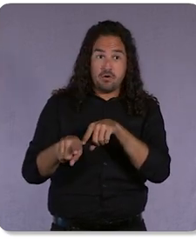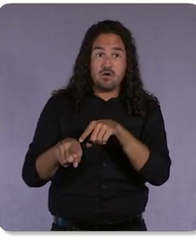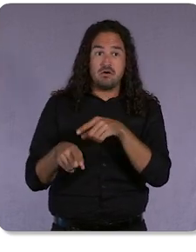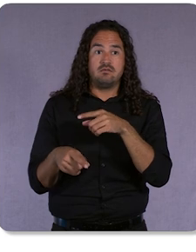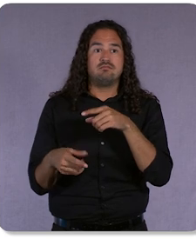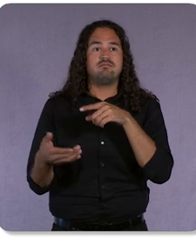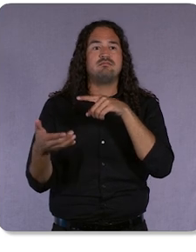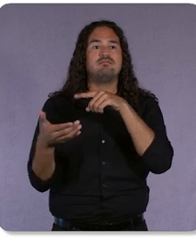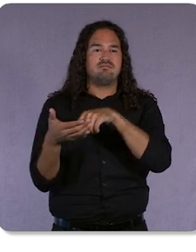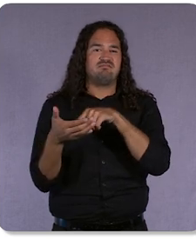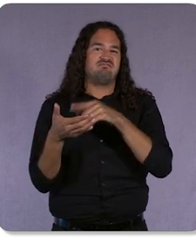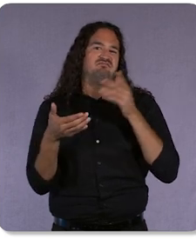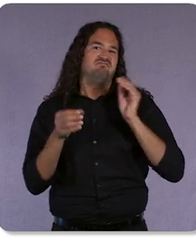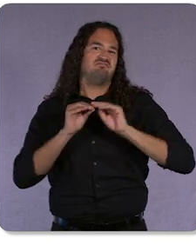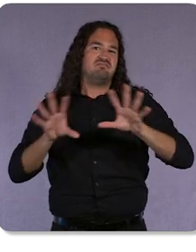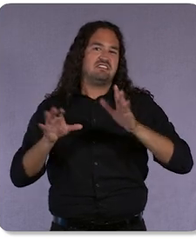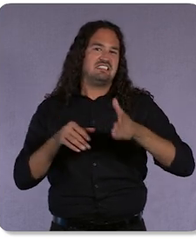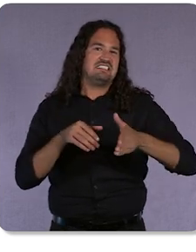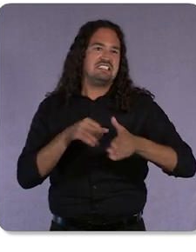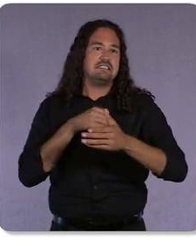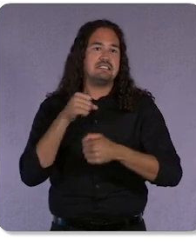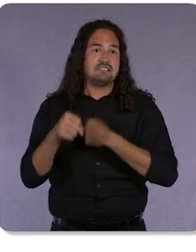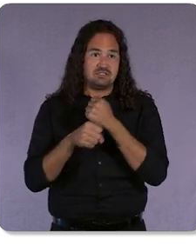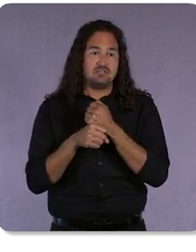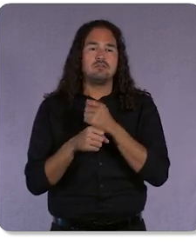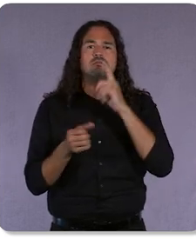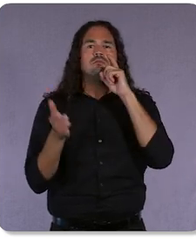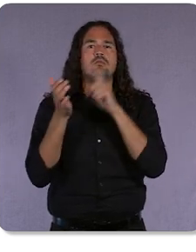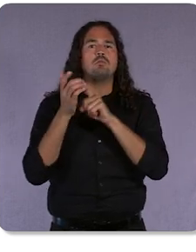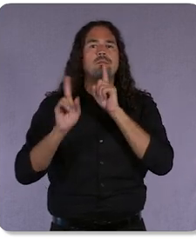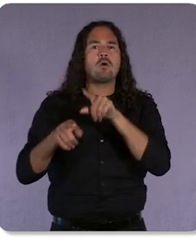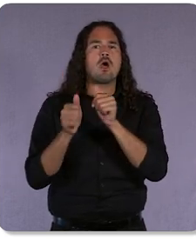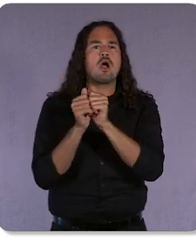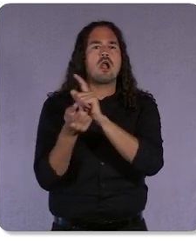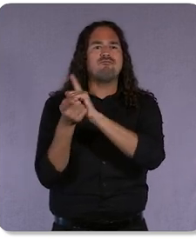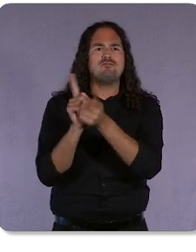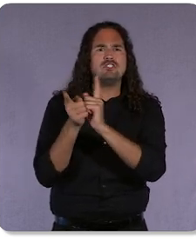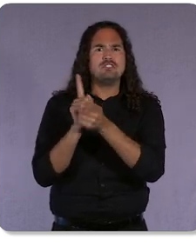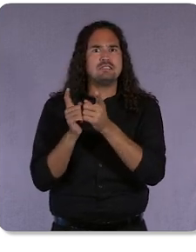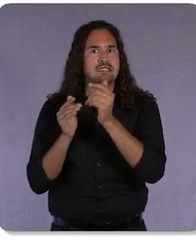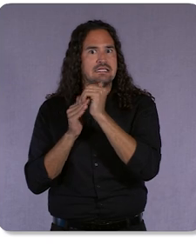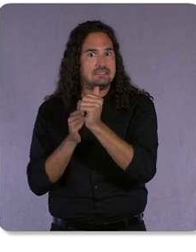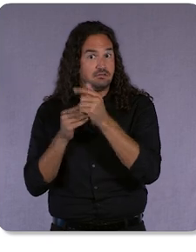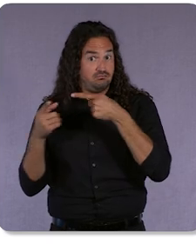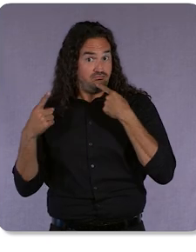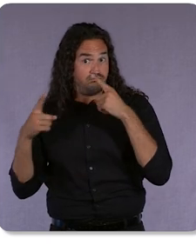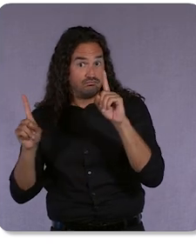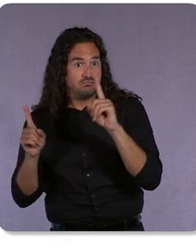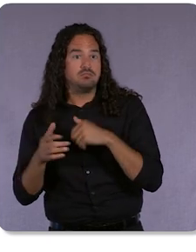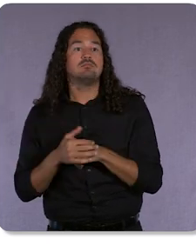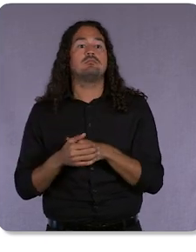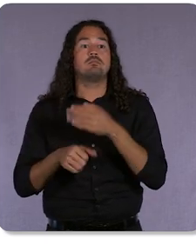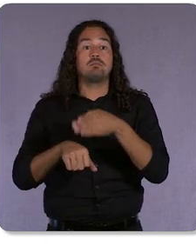and converted leads are performing. This improved approach to measurement makes it easier to use automated bidding based on the true value of your leads.